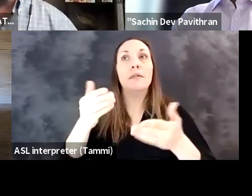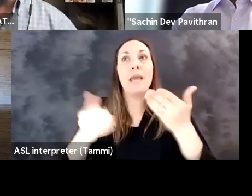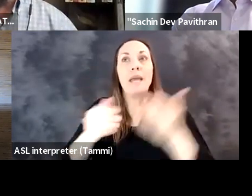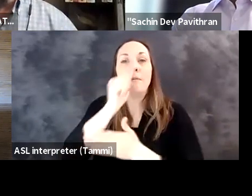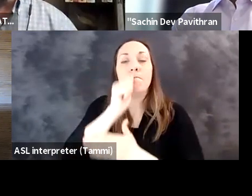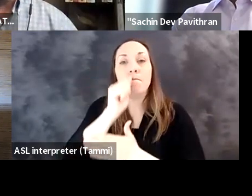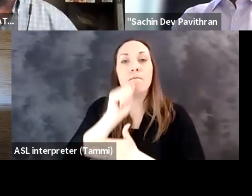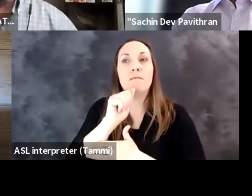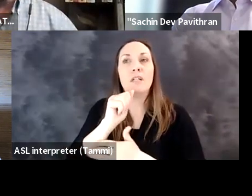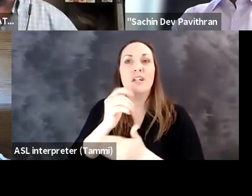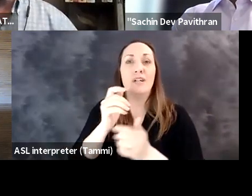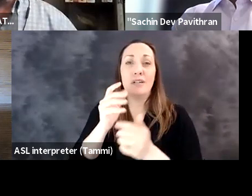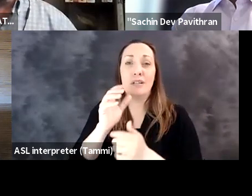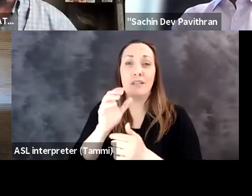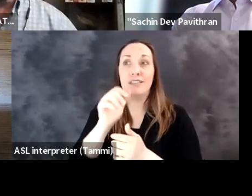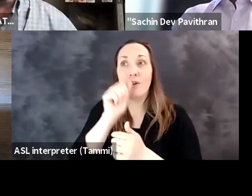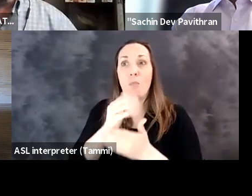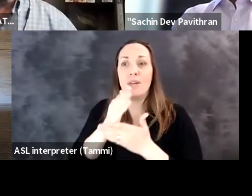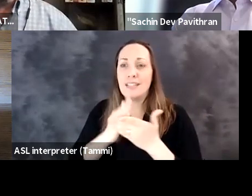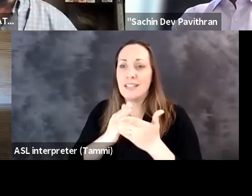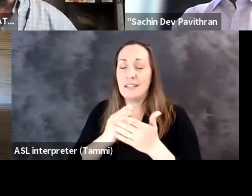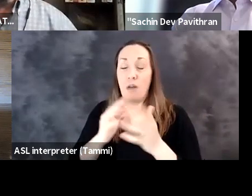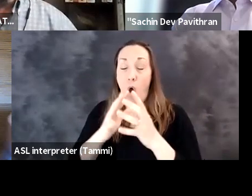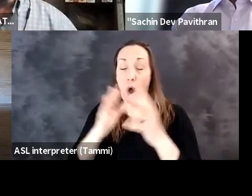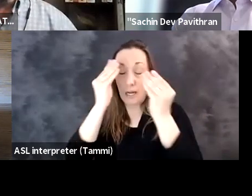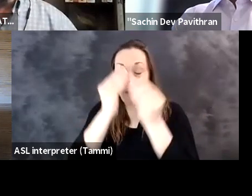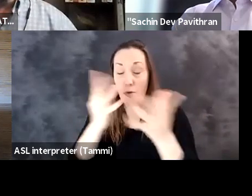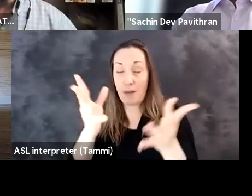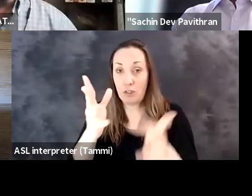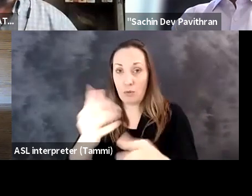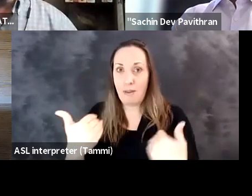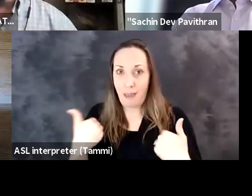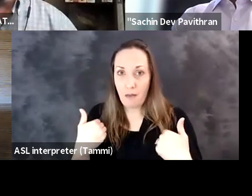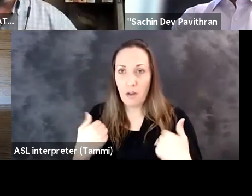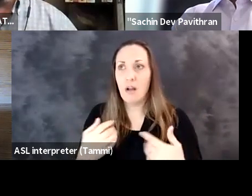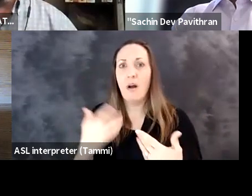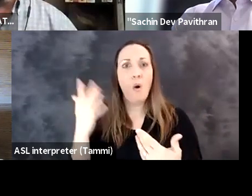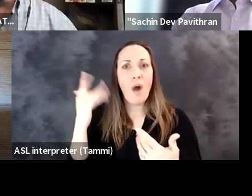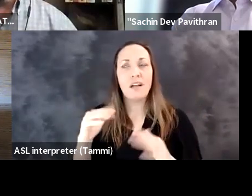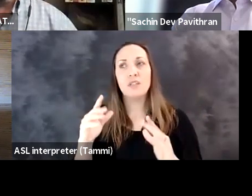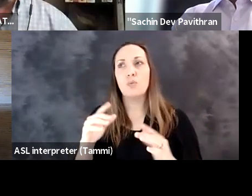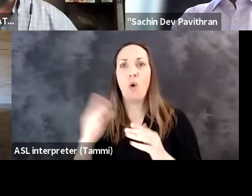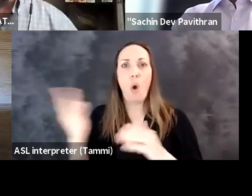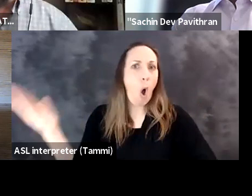processing is helping us to at least be able to maybe cope with some of the deluge of information that we've got.